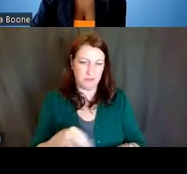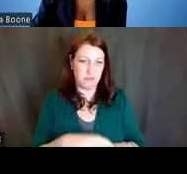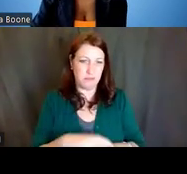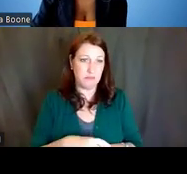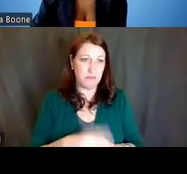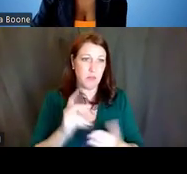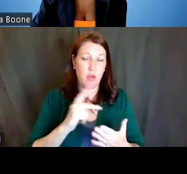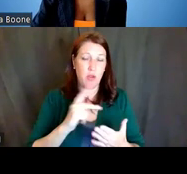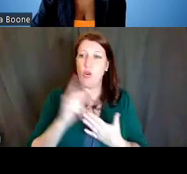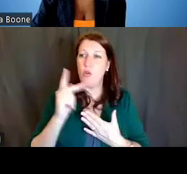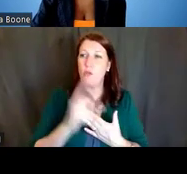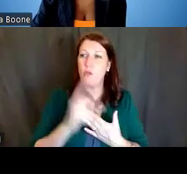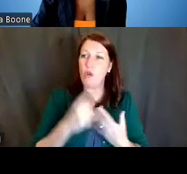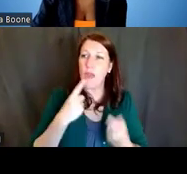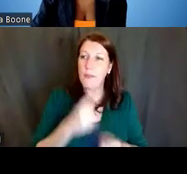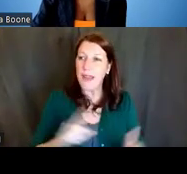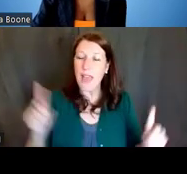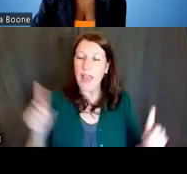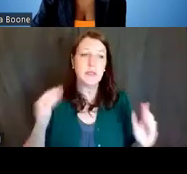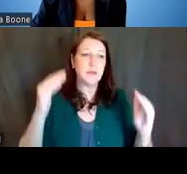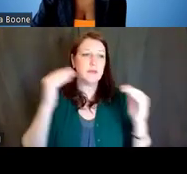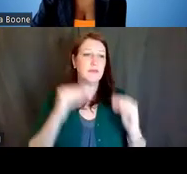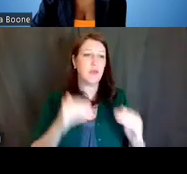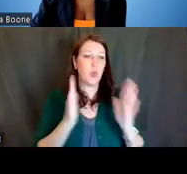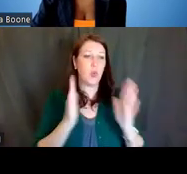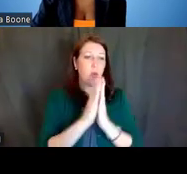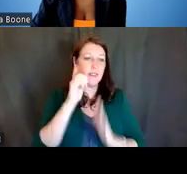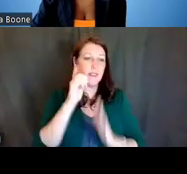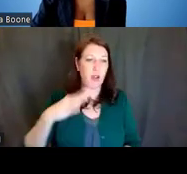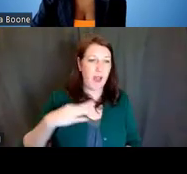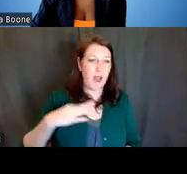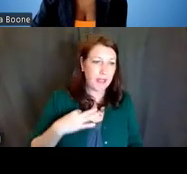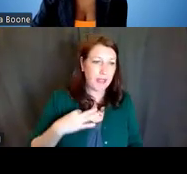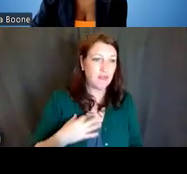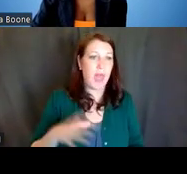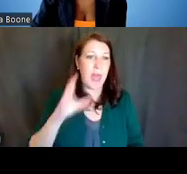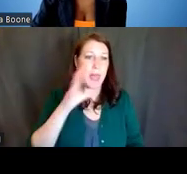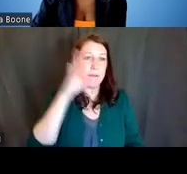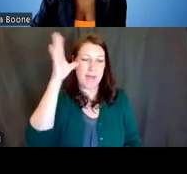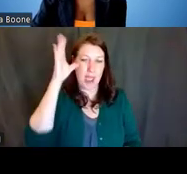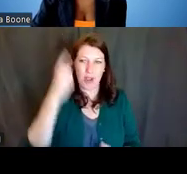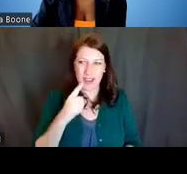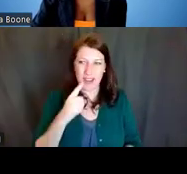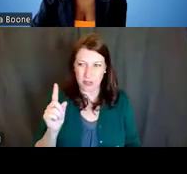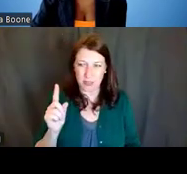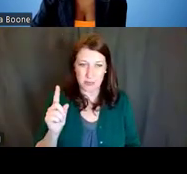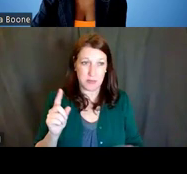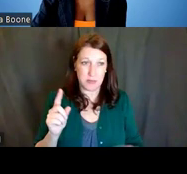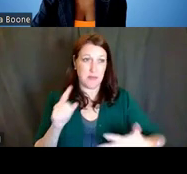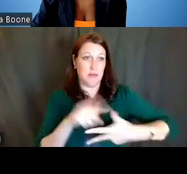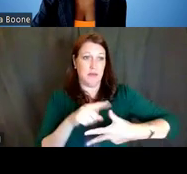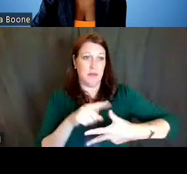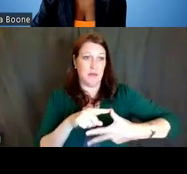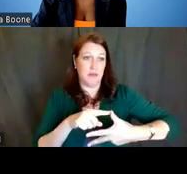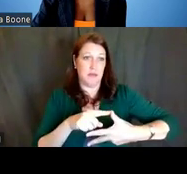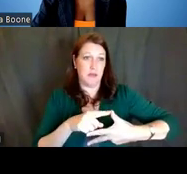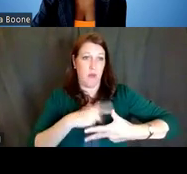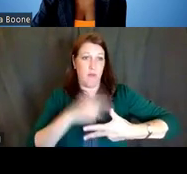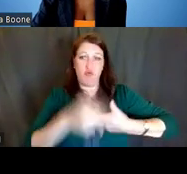requests for applications and parent announcements. So program announcements highlight specific high priority areas of scientific interest